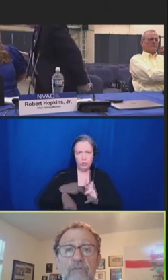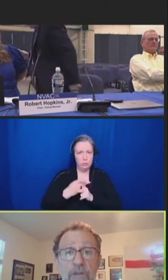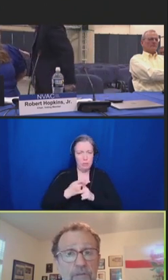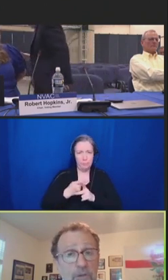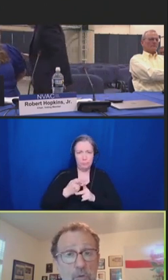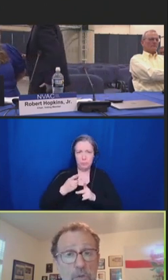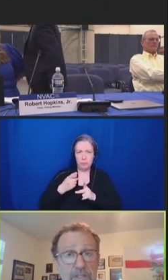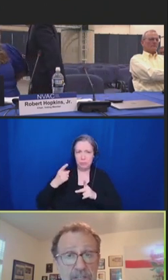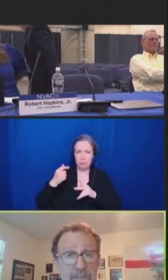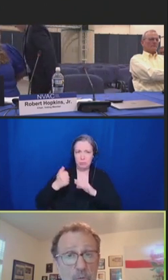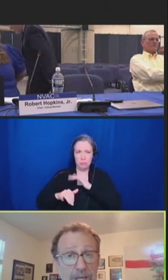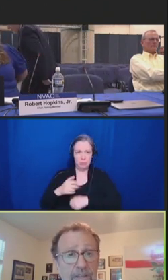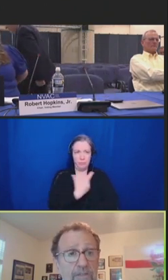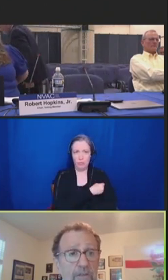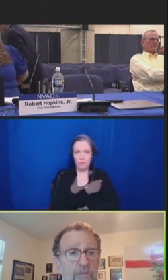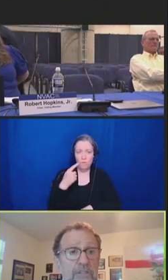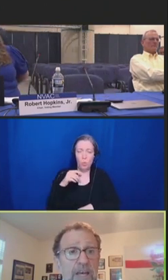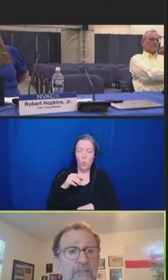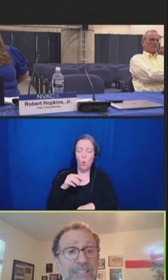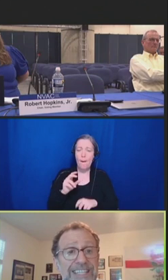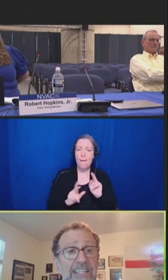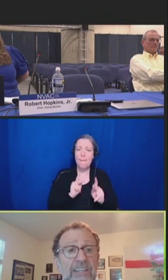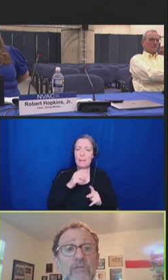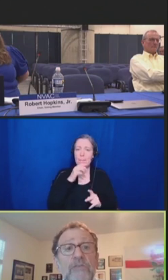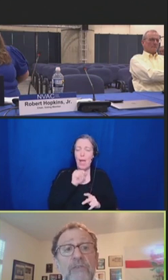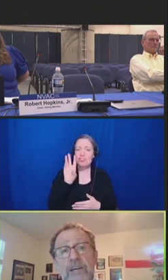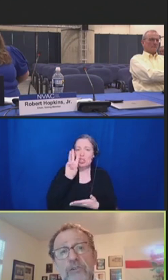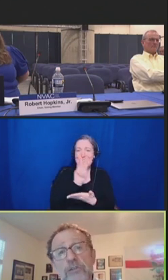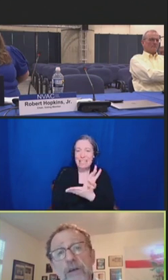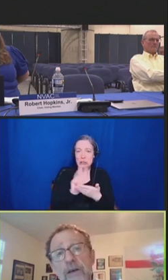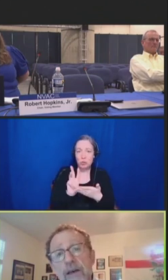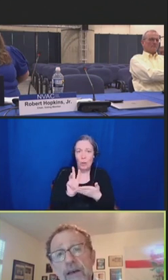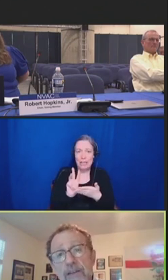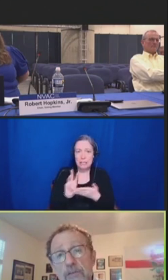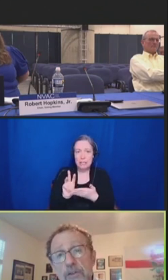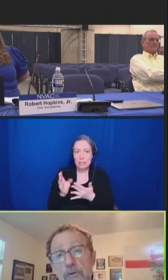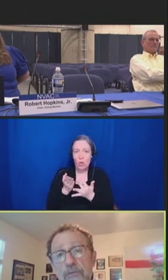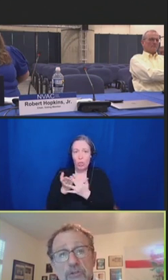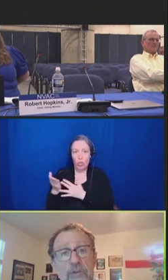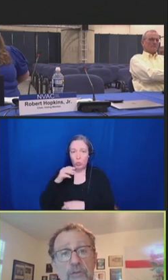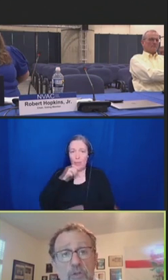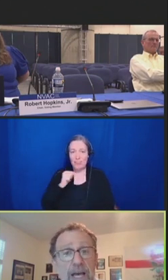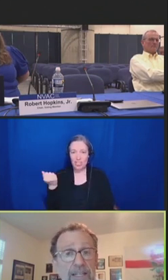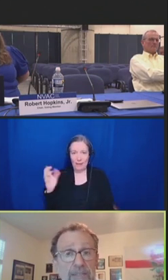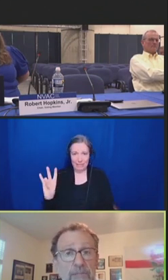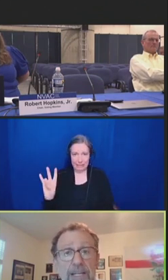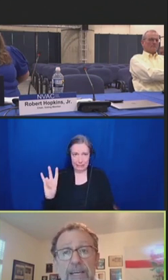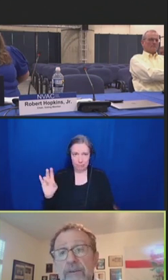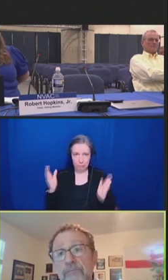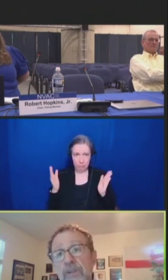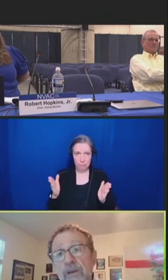for individuals 6 weeks through 17 years of age, and for the prevention of otitis media